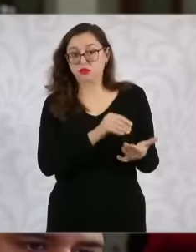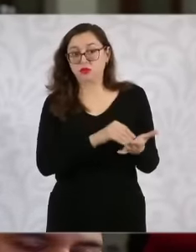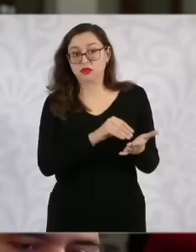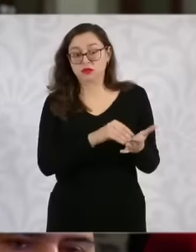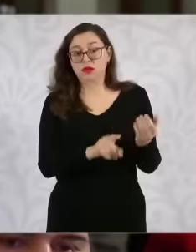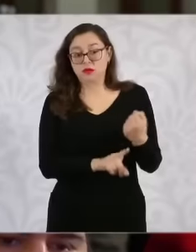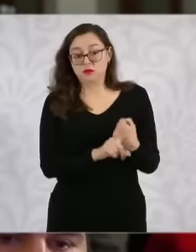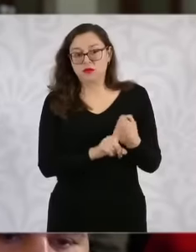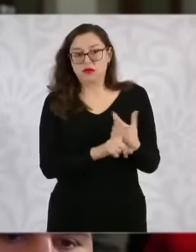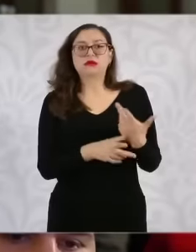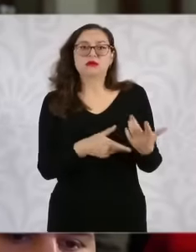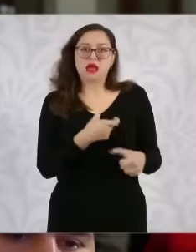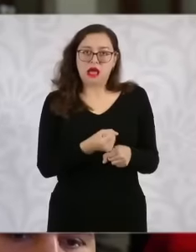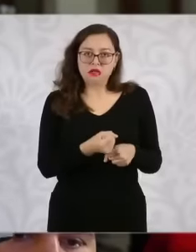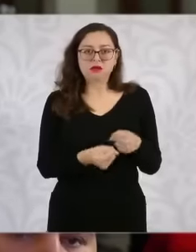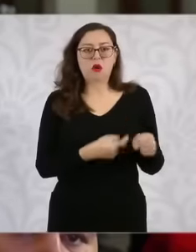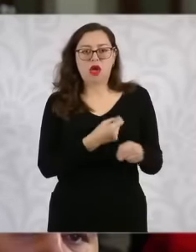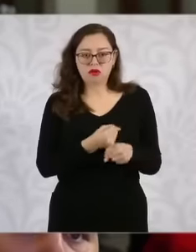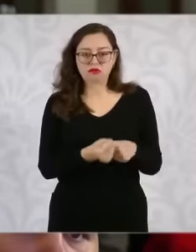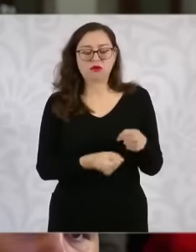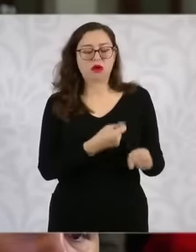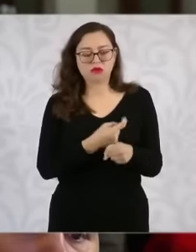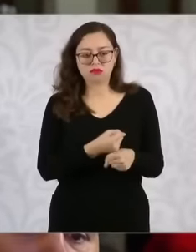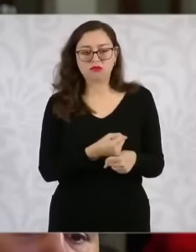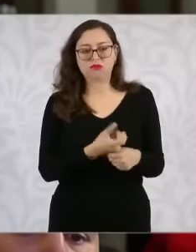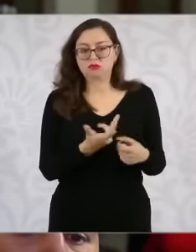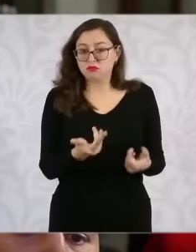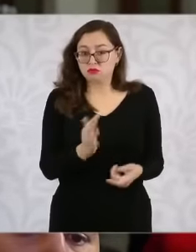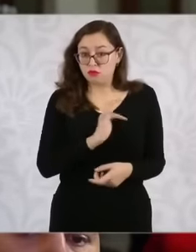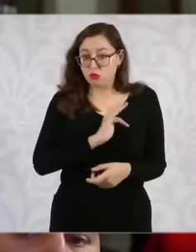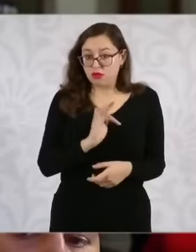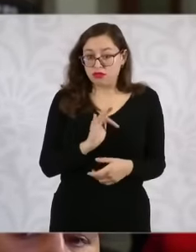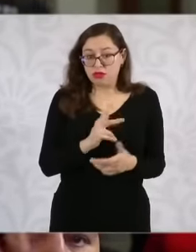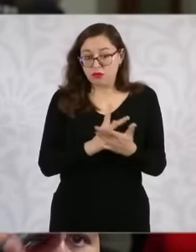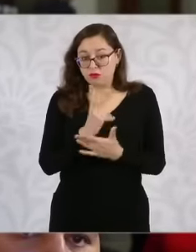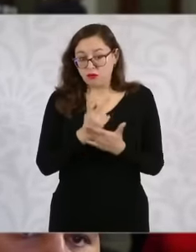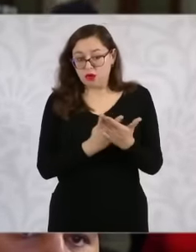is repeated year after year and we would like to know a little more about the program that you told us about